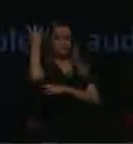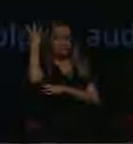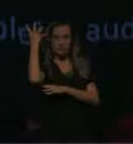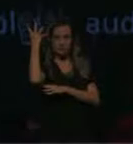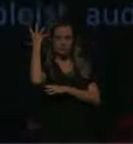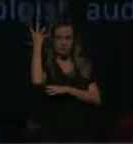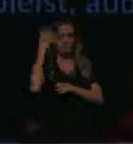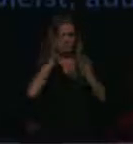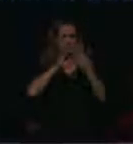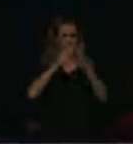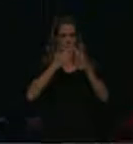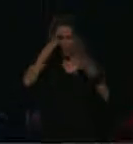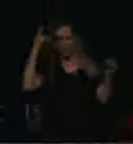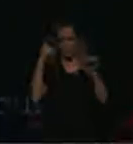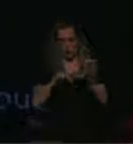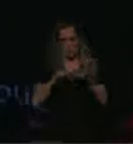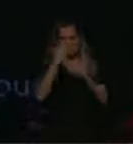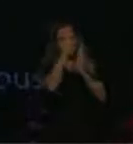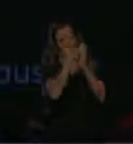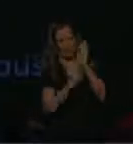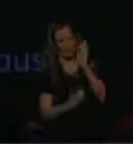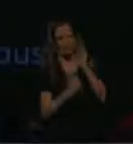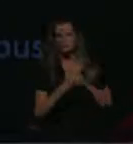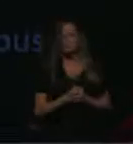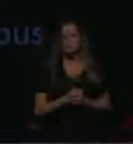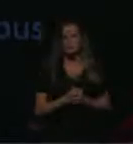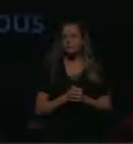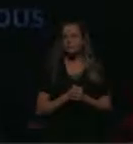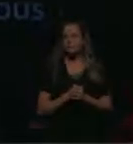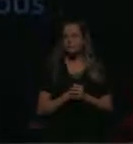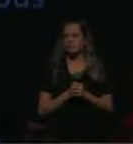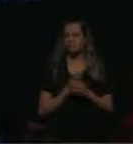community agreements. There are some fun things tactile things to engage with on